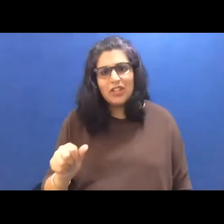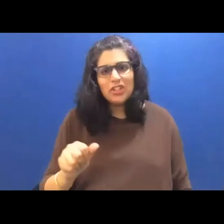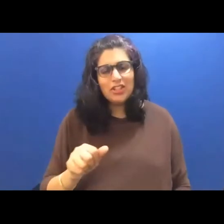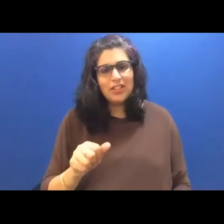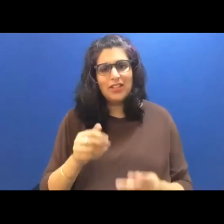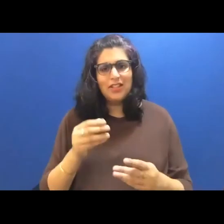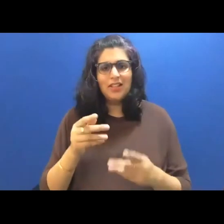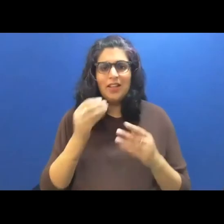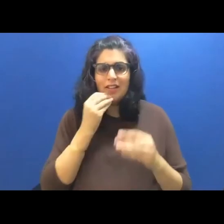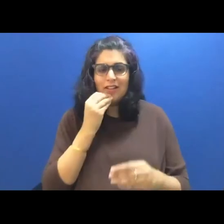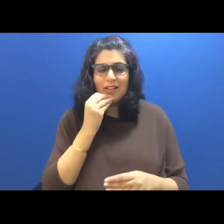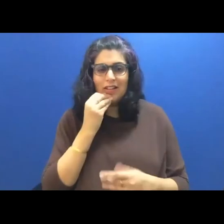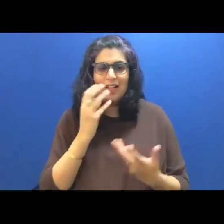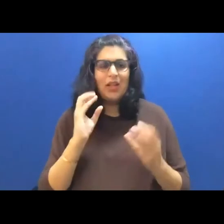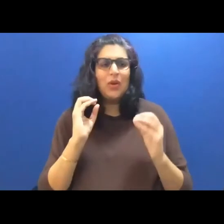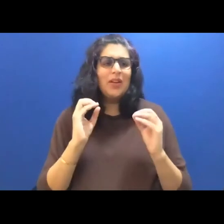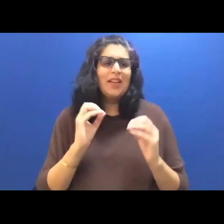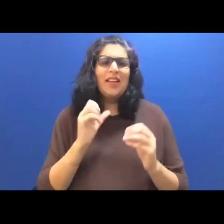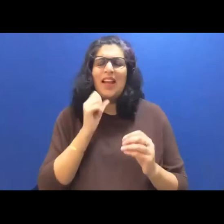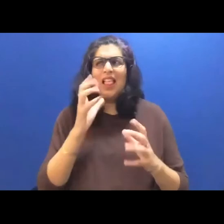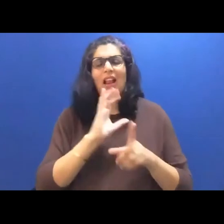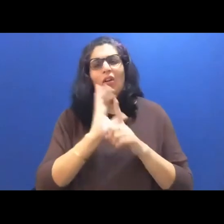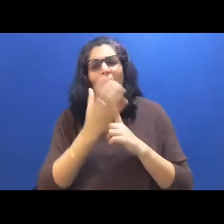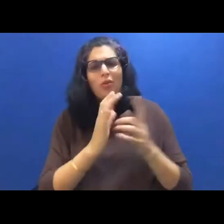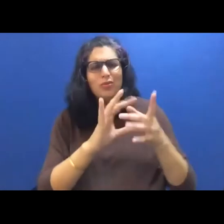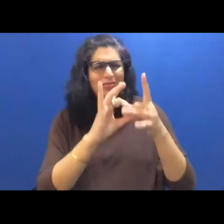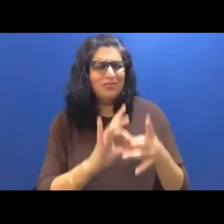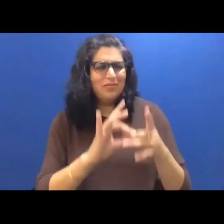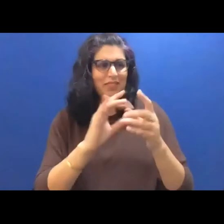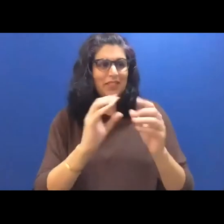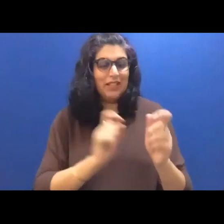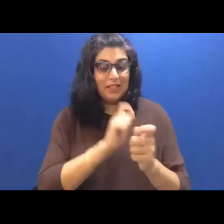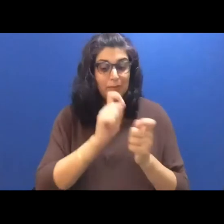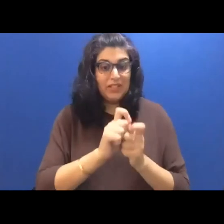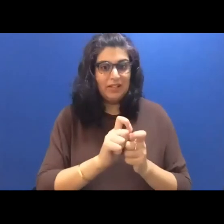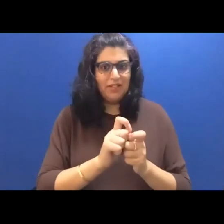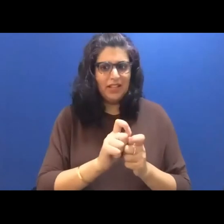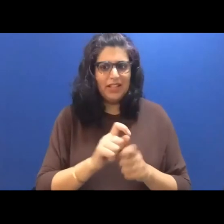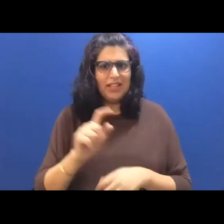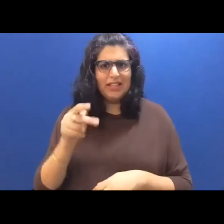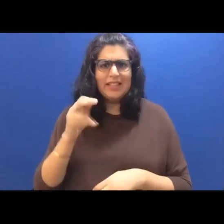near us nothing exclusively Thai or Korean or Japanese. There were only restaurants that